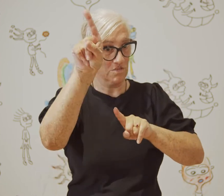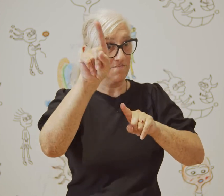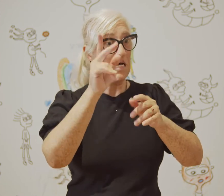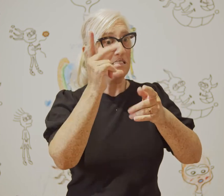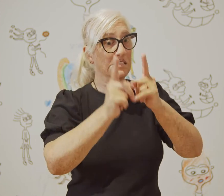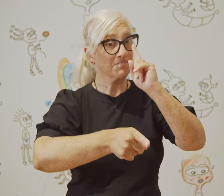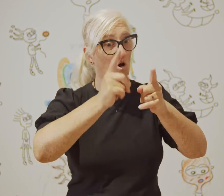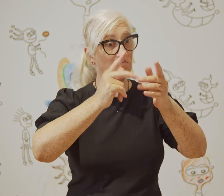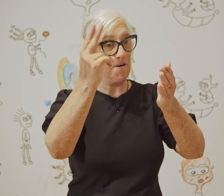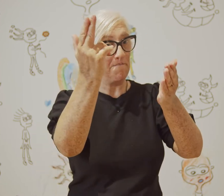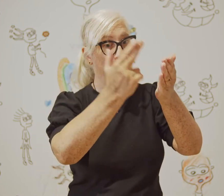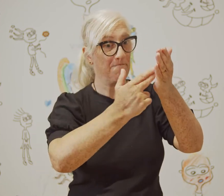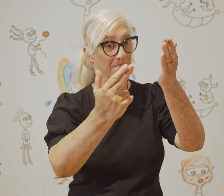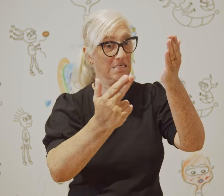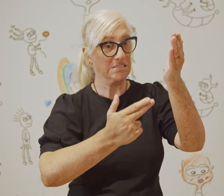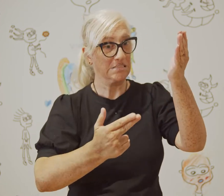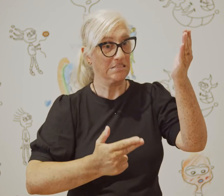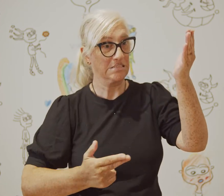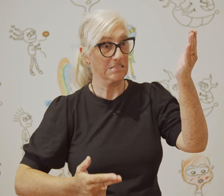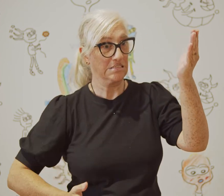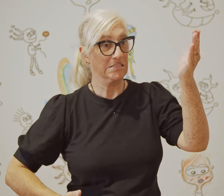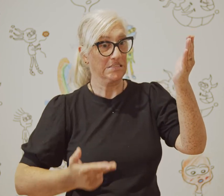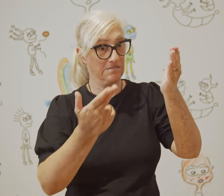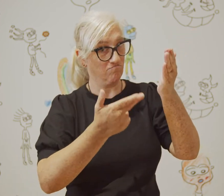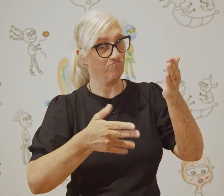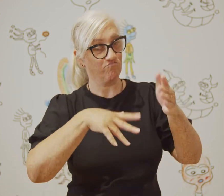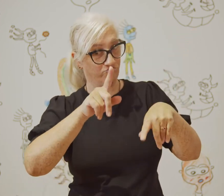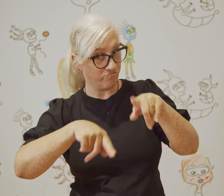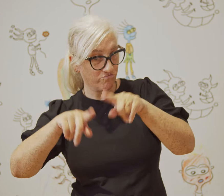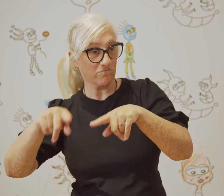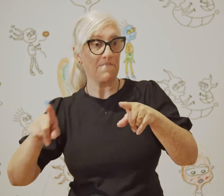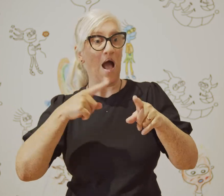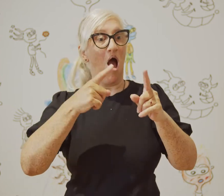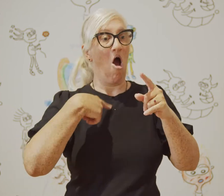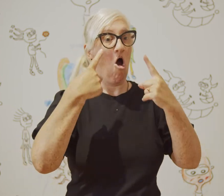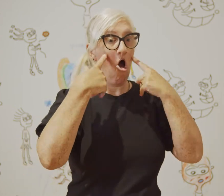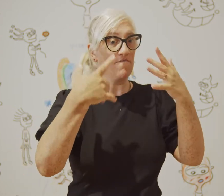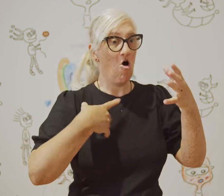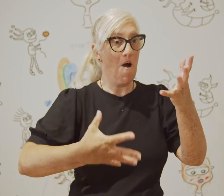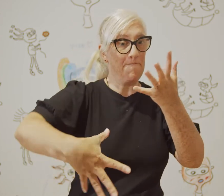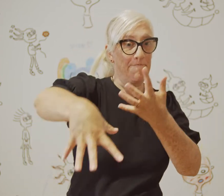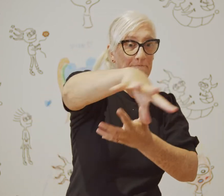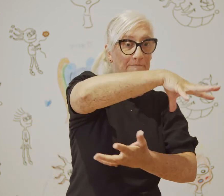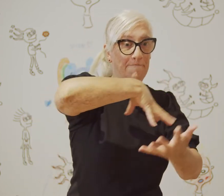I also sometimes include painting and often I use a combination